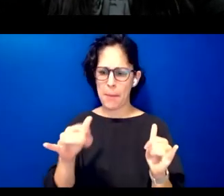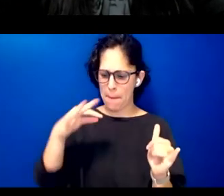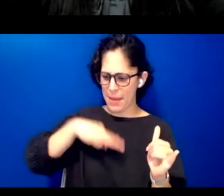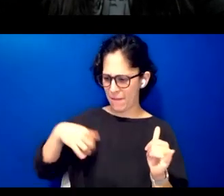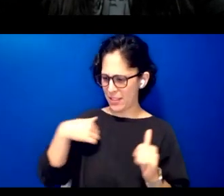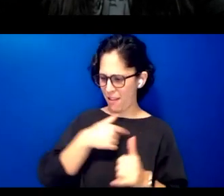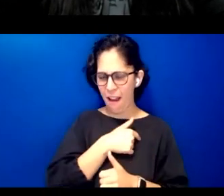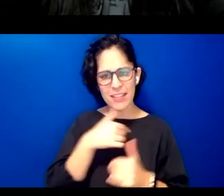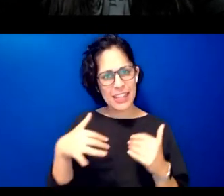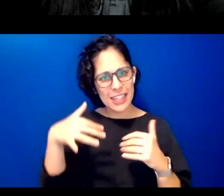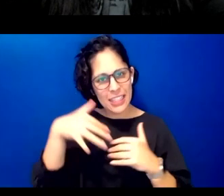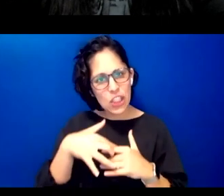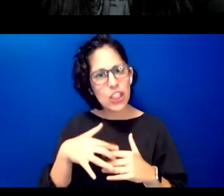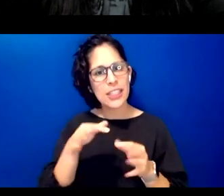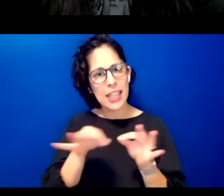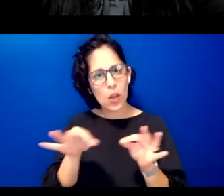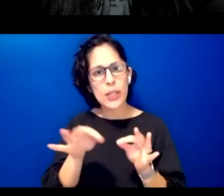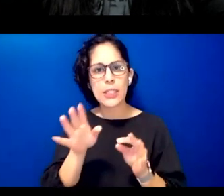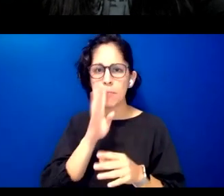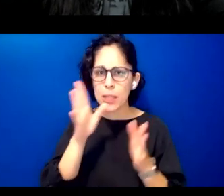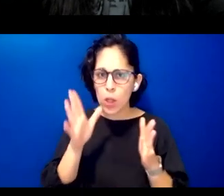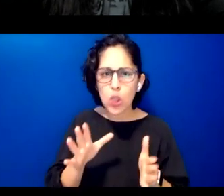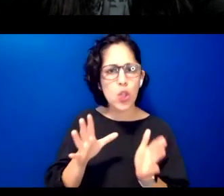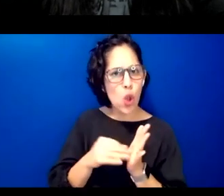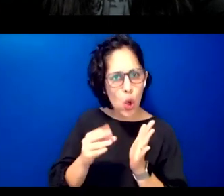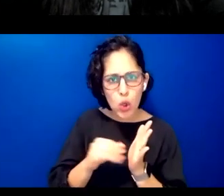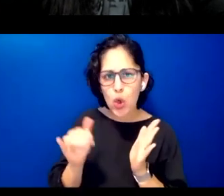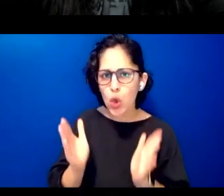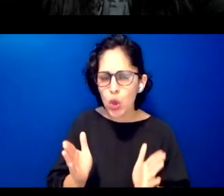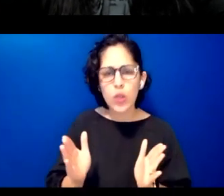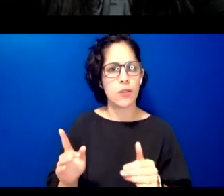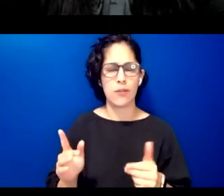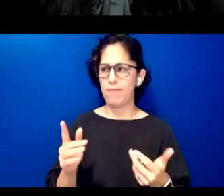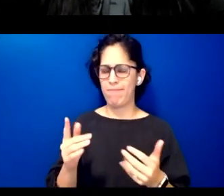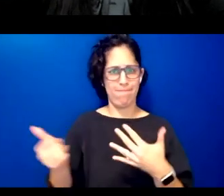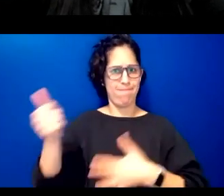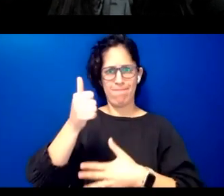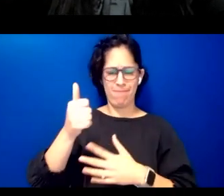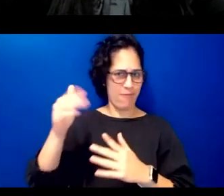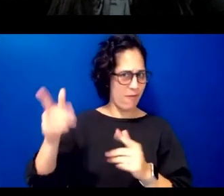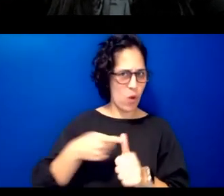language speakers indigenous language learners first and foremost and any benefit to other